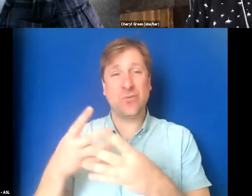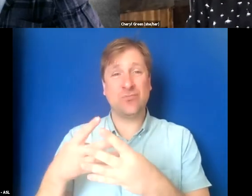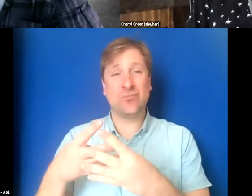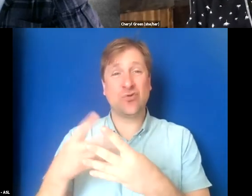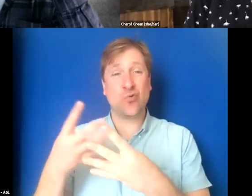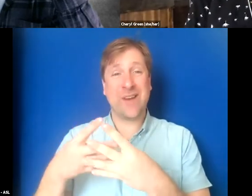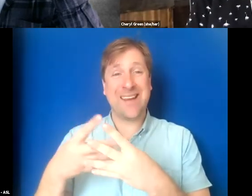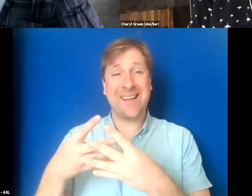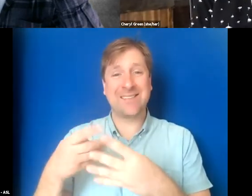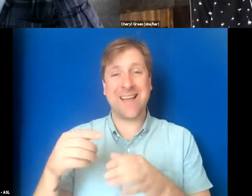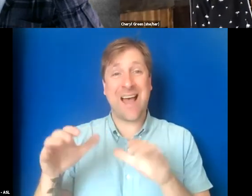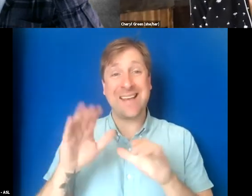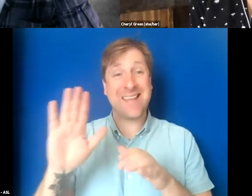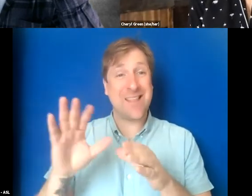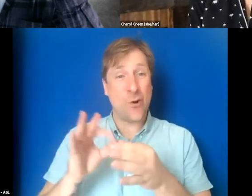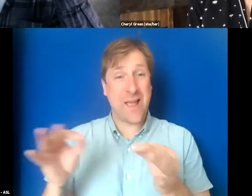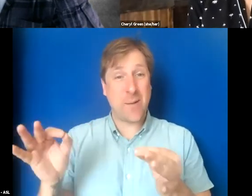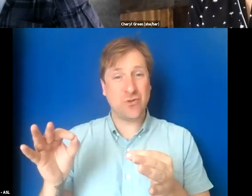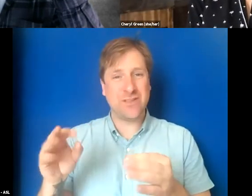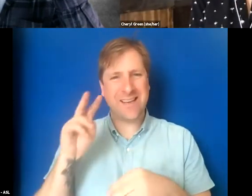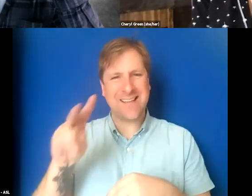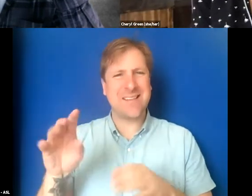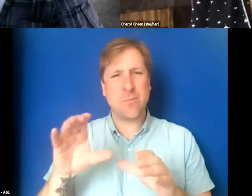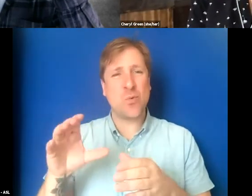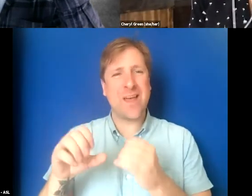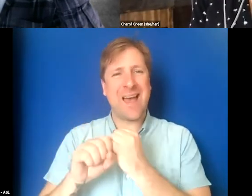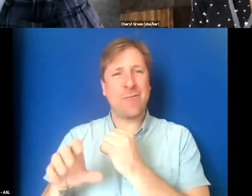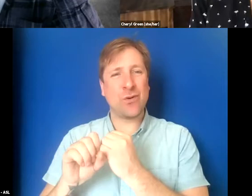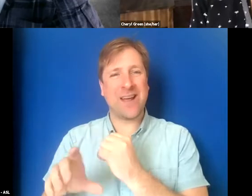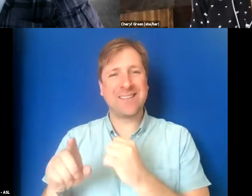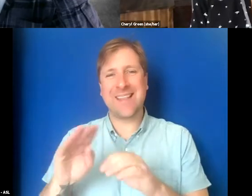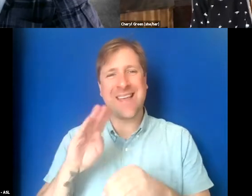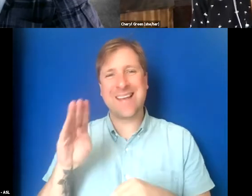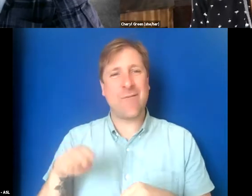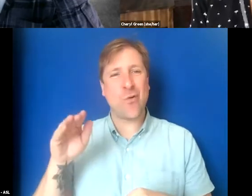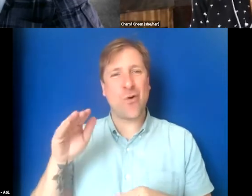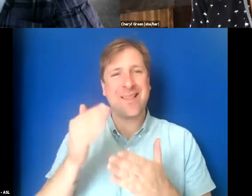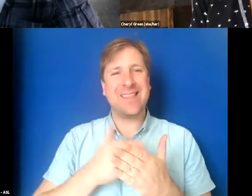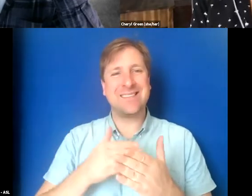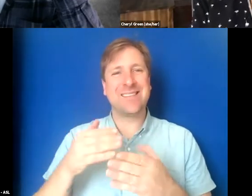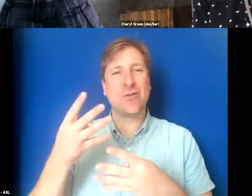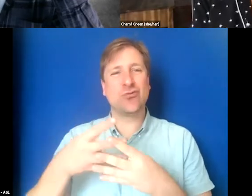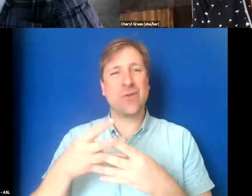I did their captions, and I see them do these advertisements and they never list that they're screening their film with captions.